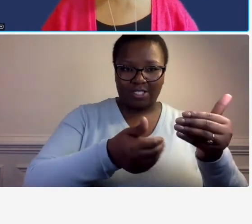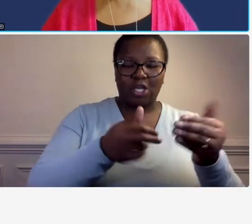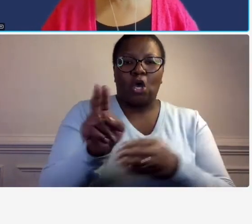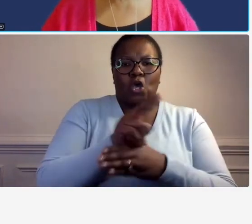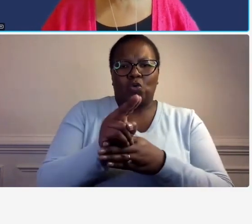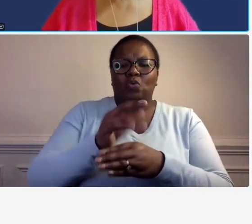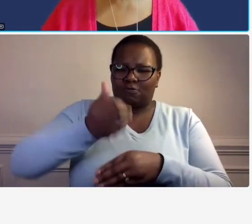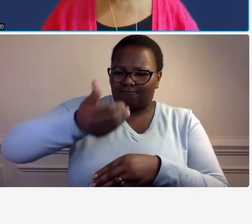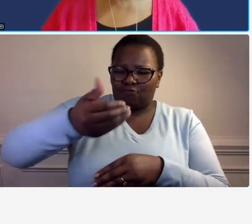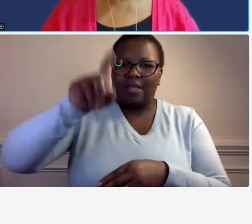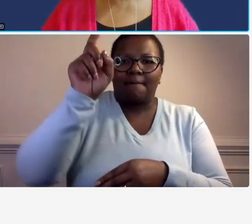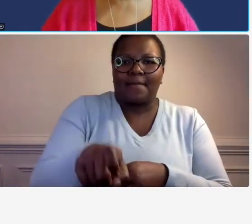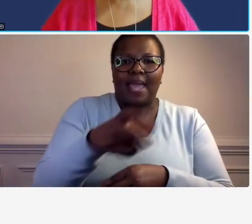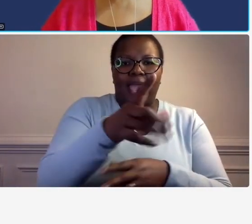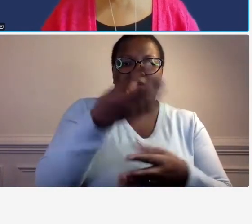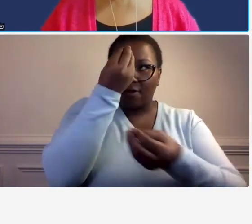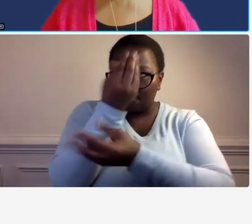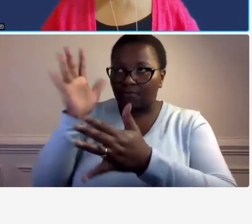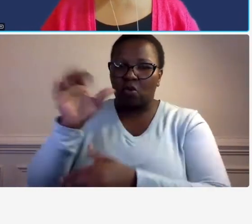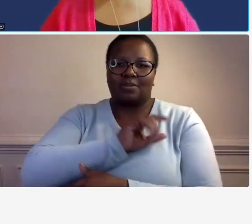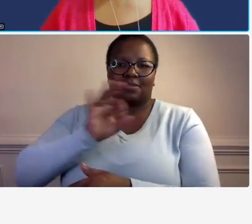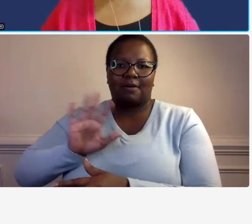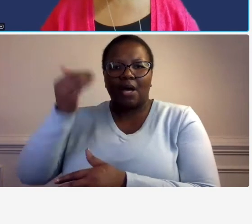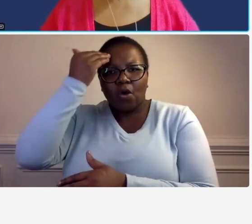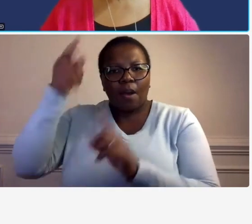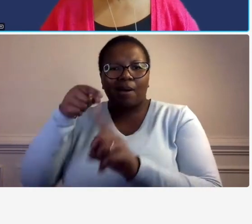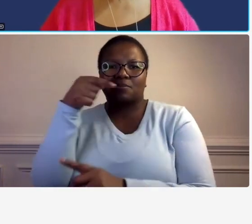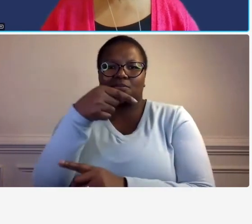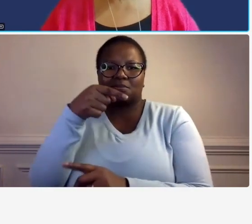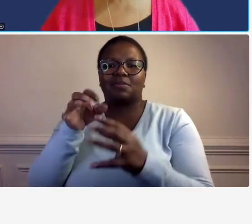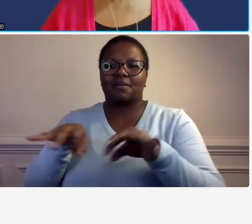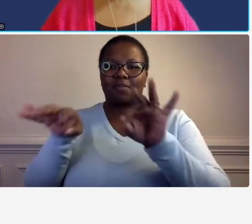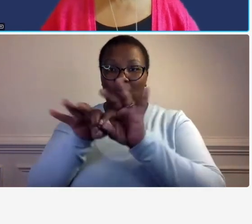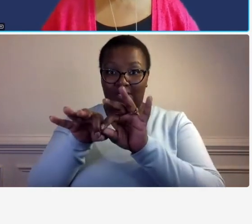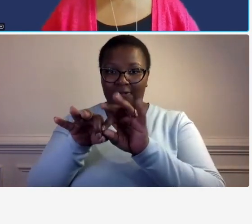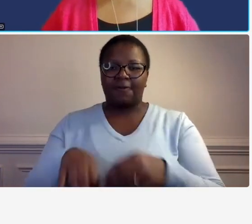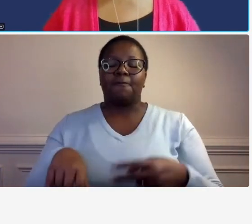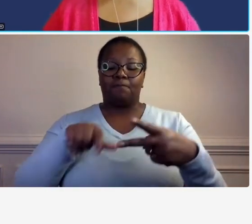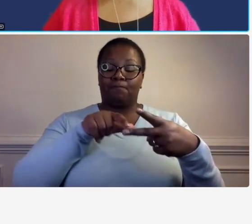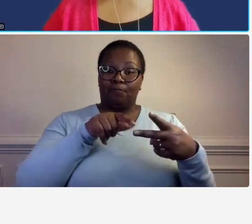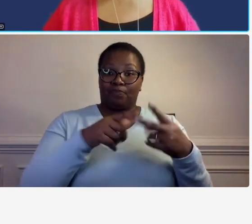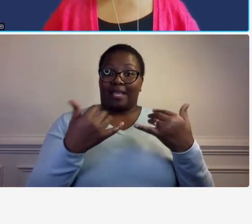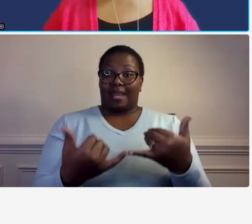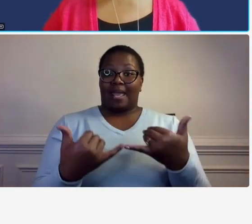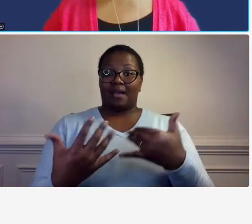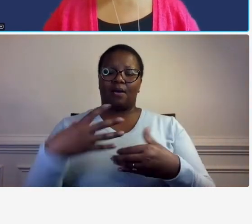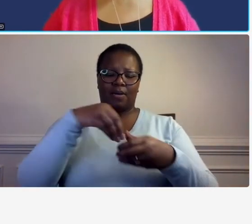communicated to your employees okay now where the internal controls come into play to make